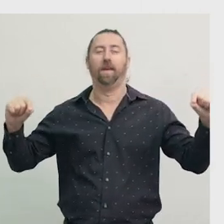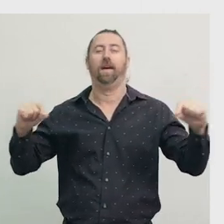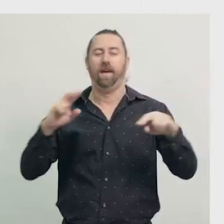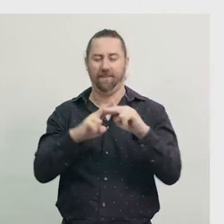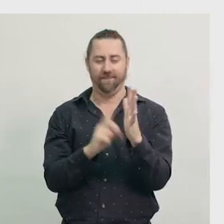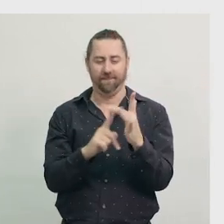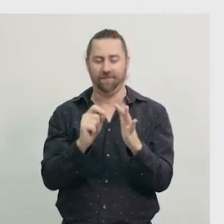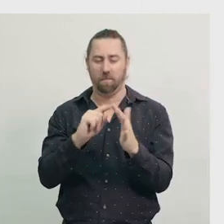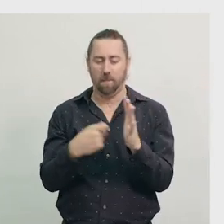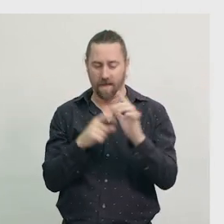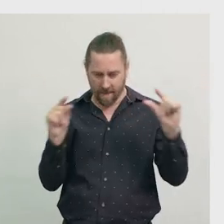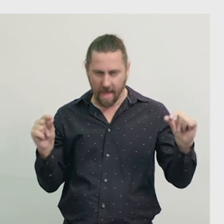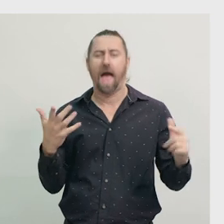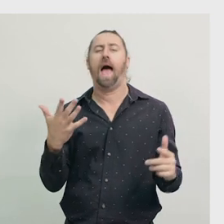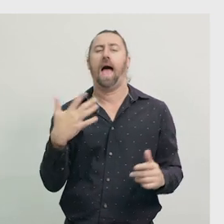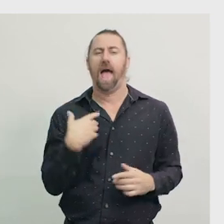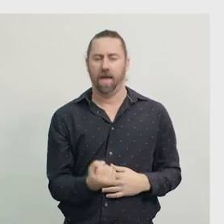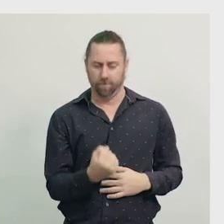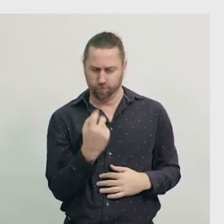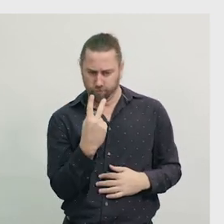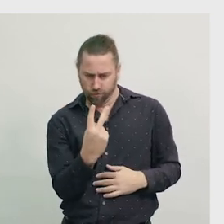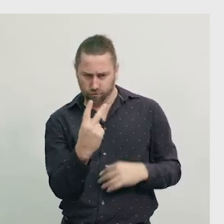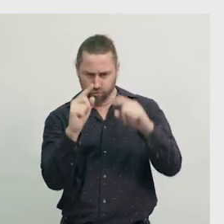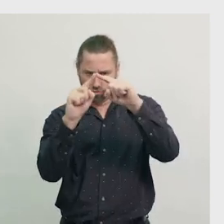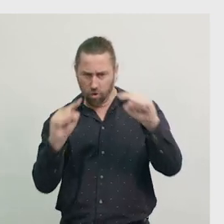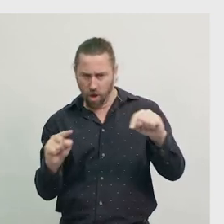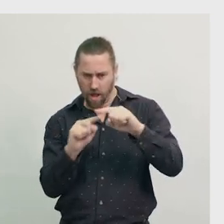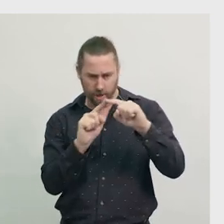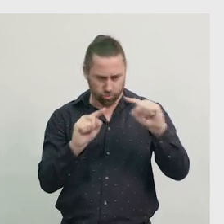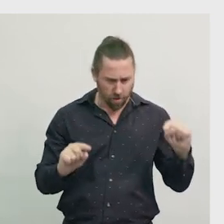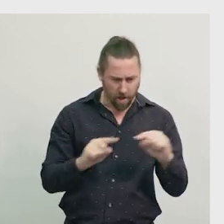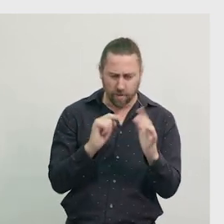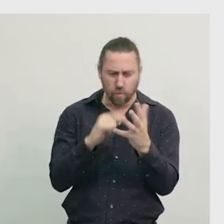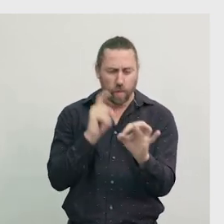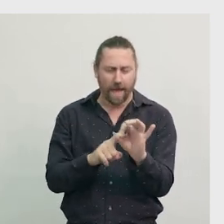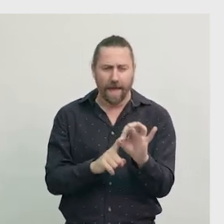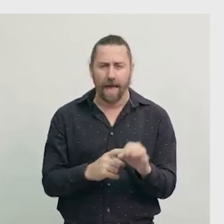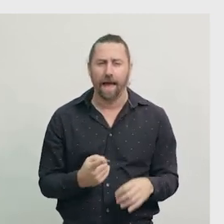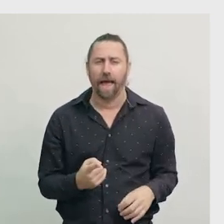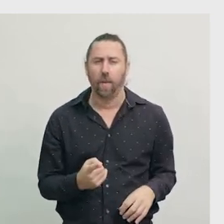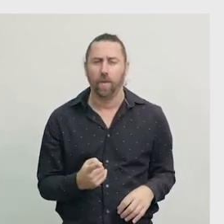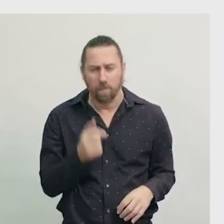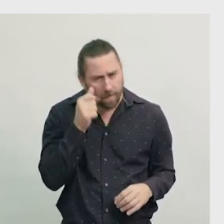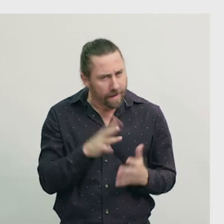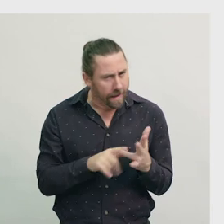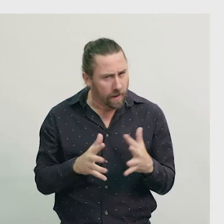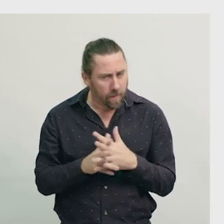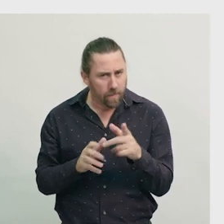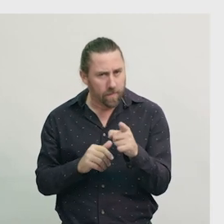all we have to make is the square body, using two large triangles. Do you remember how to make a square from two triangles?